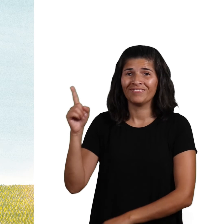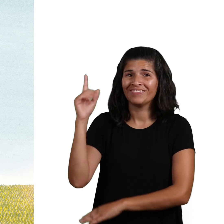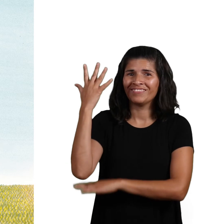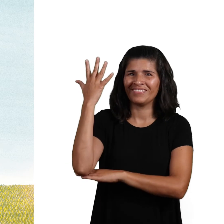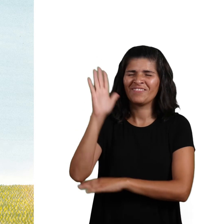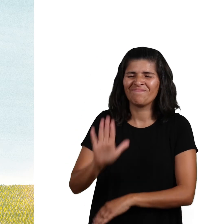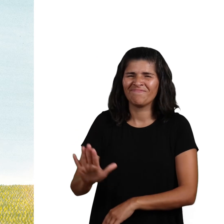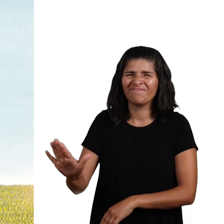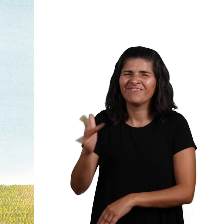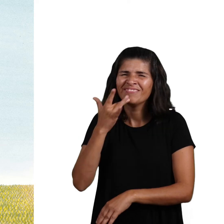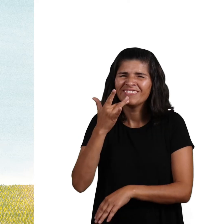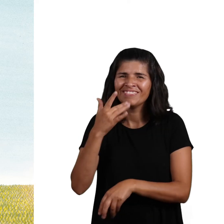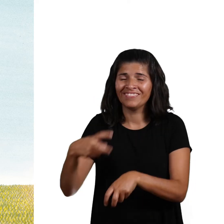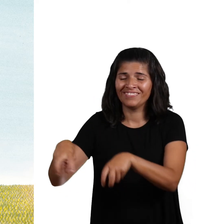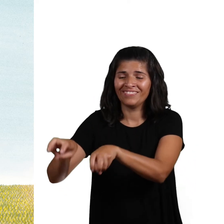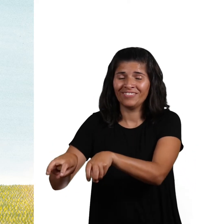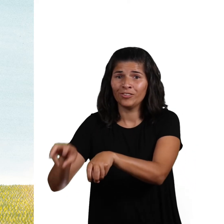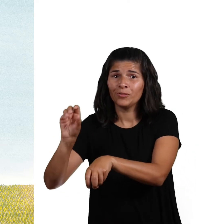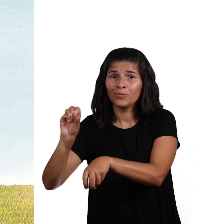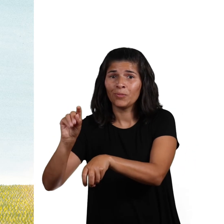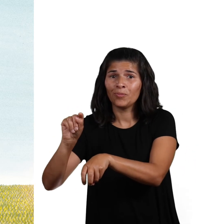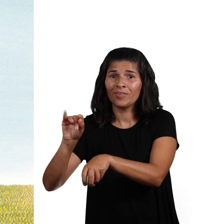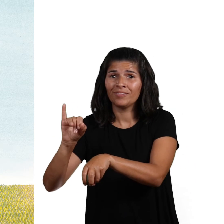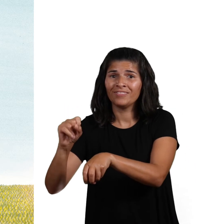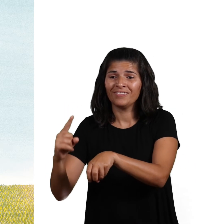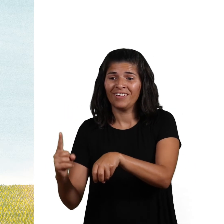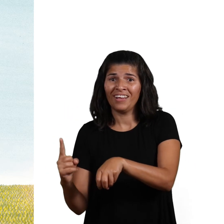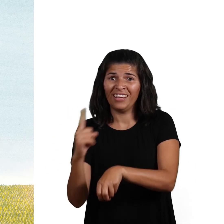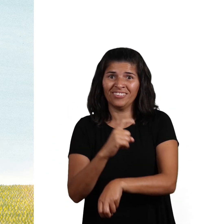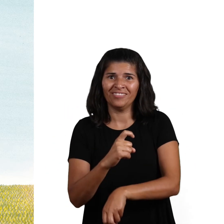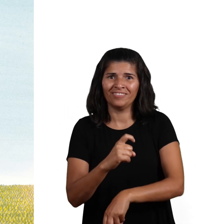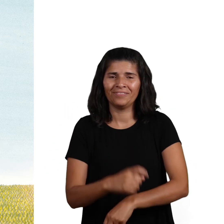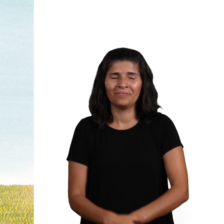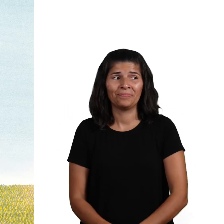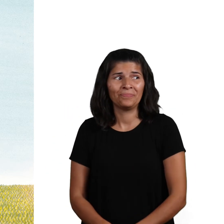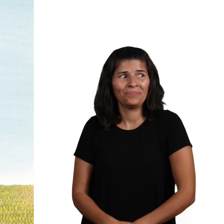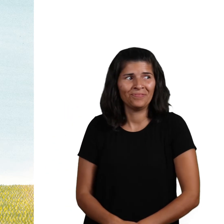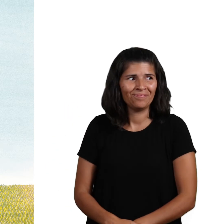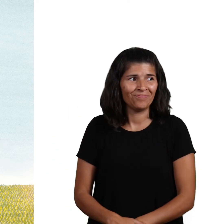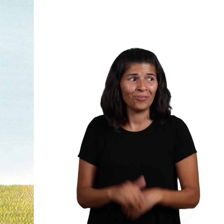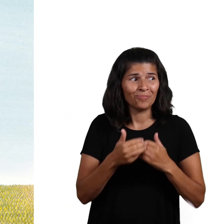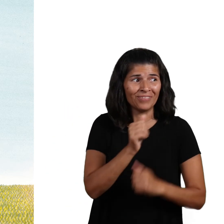And when he asked about her trip, beneath their favorite tree,